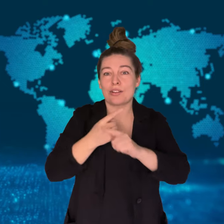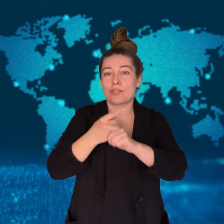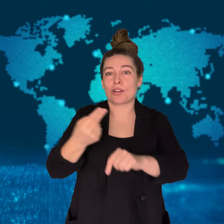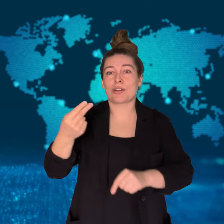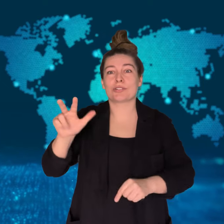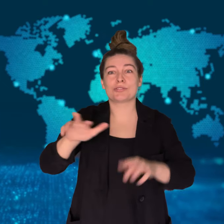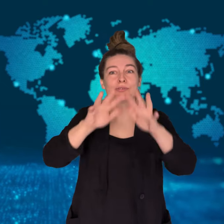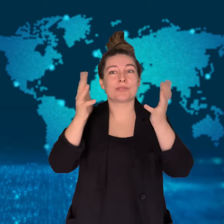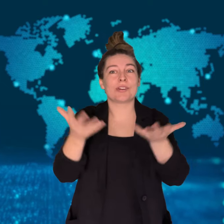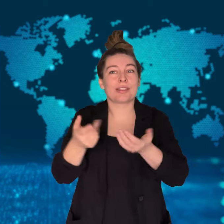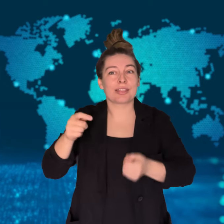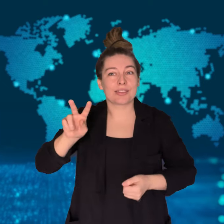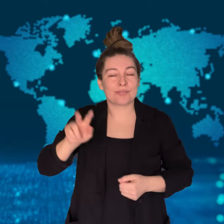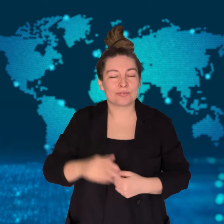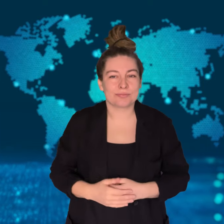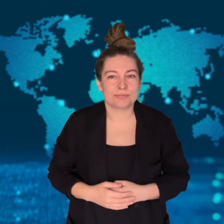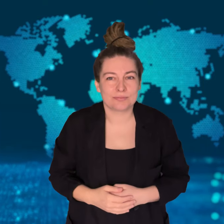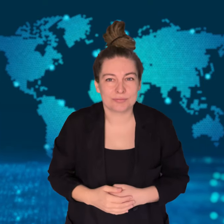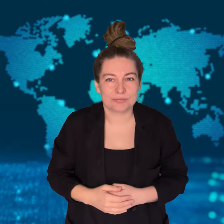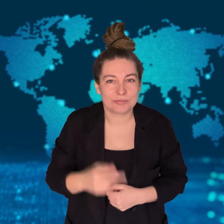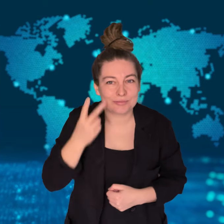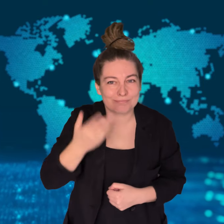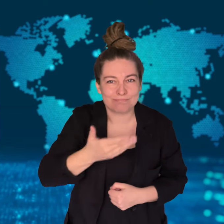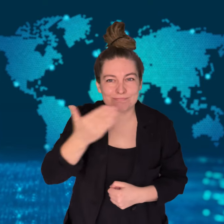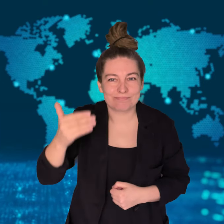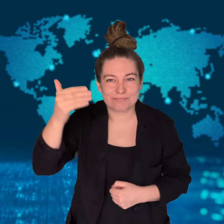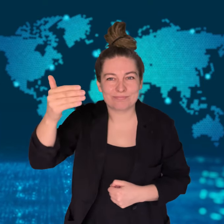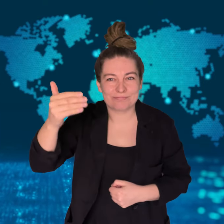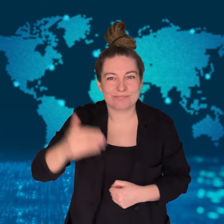get new video updates! See you next time!